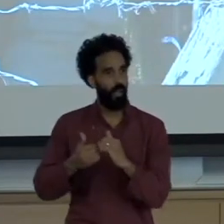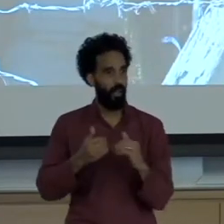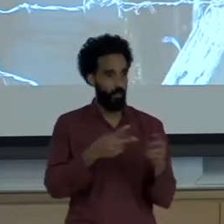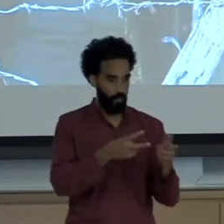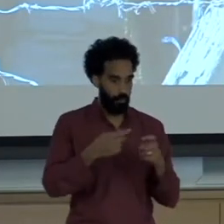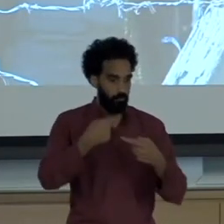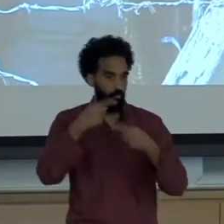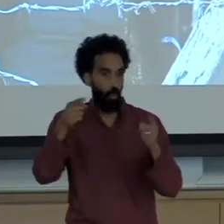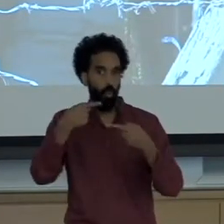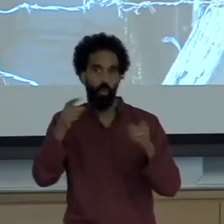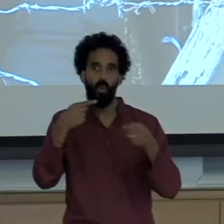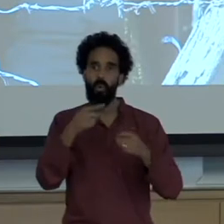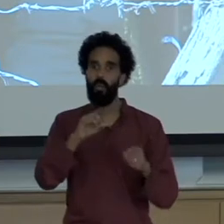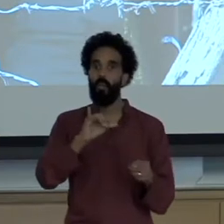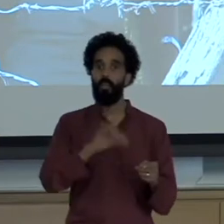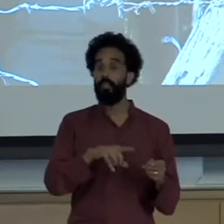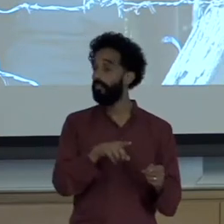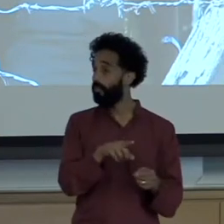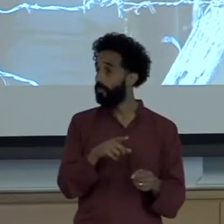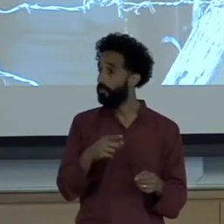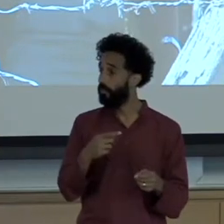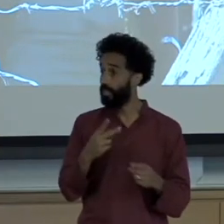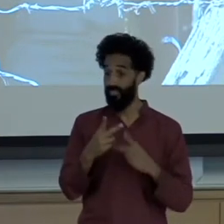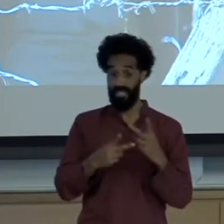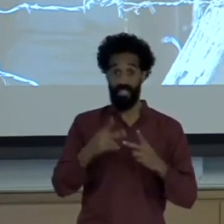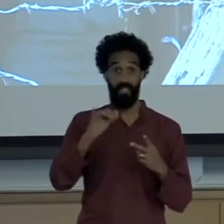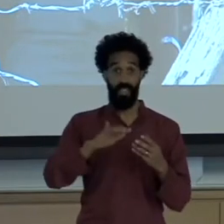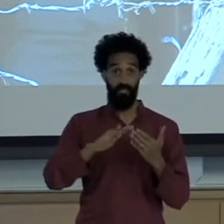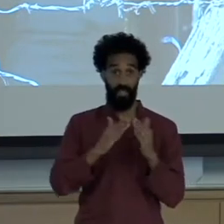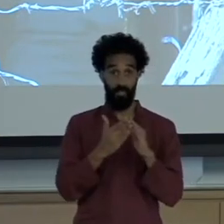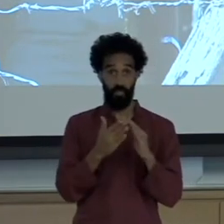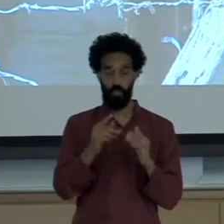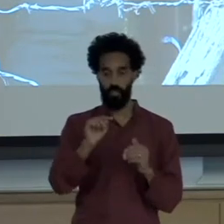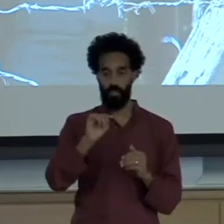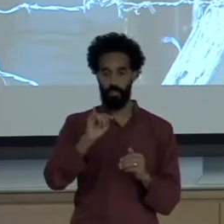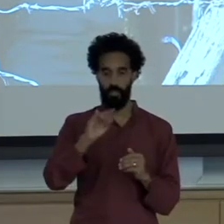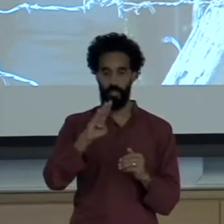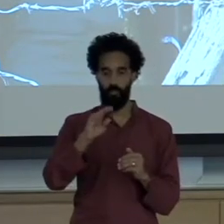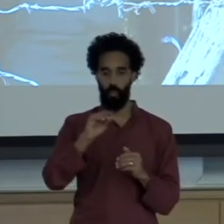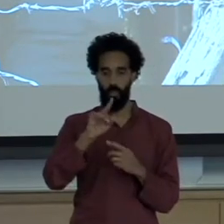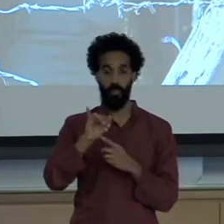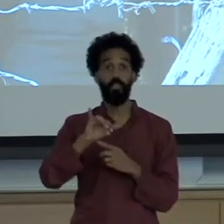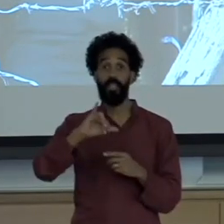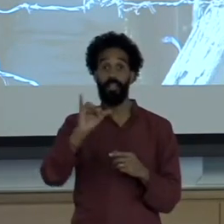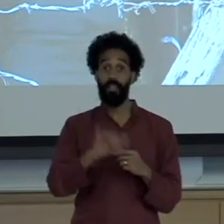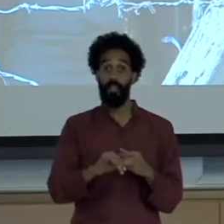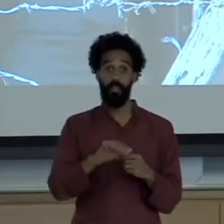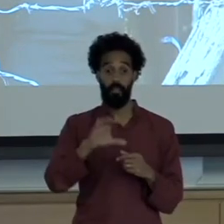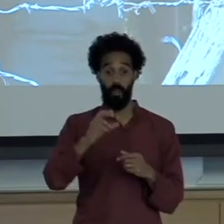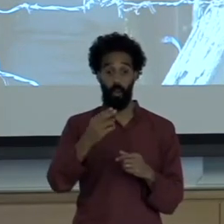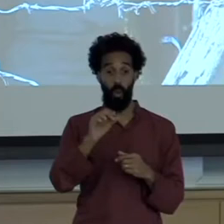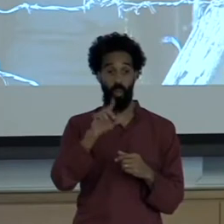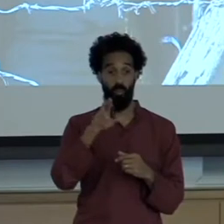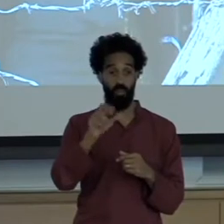We went to the village of Tivoli where there was cholera where raw sewage runs on the street